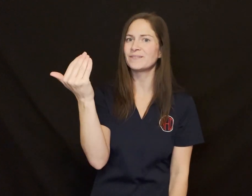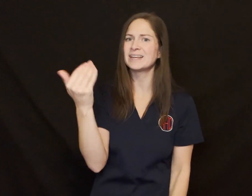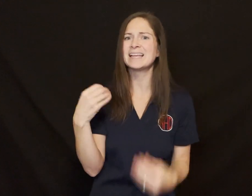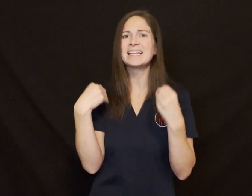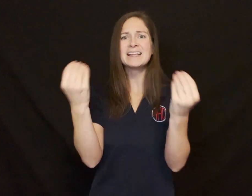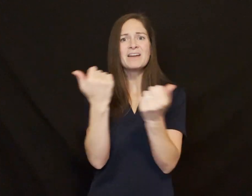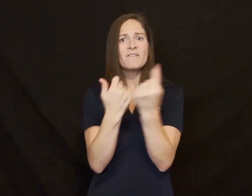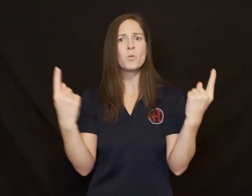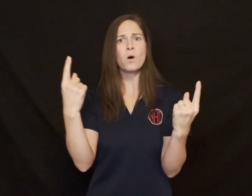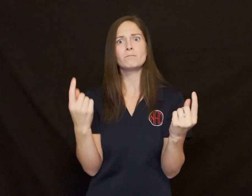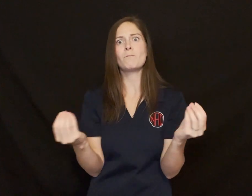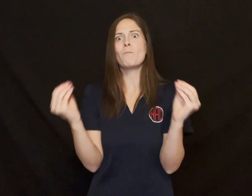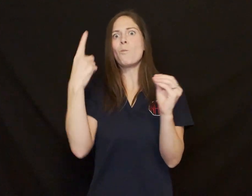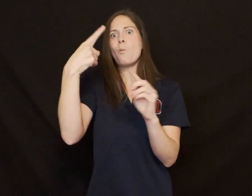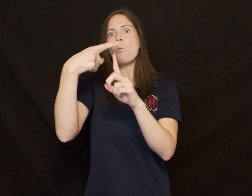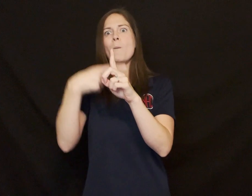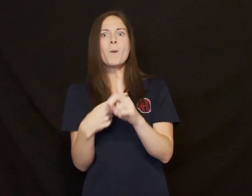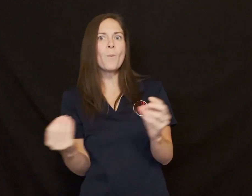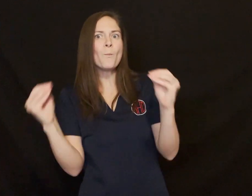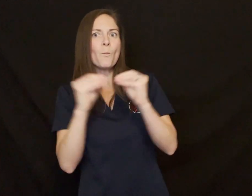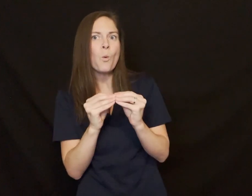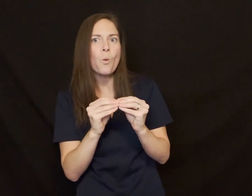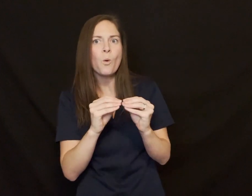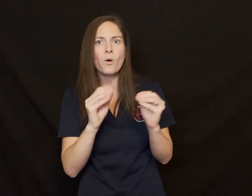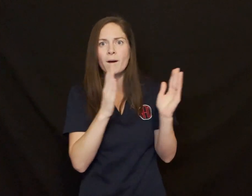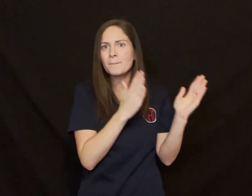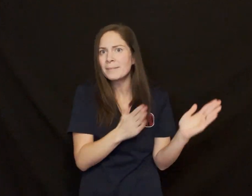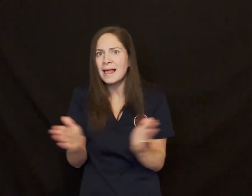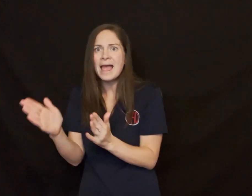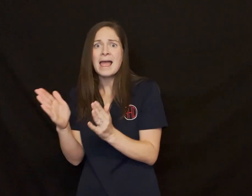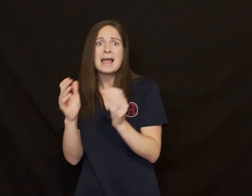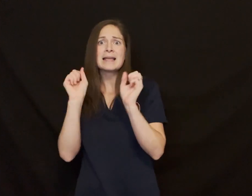This will give everyone another month to fundraise